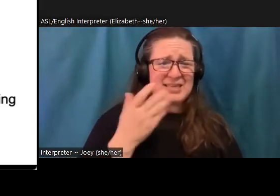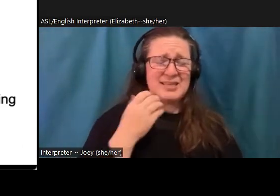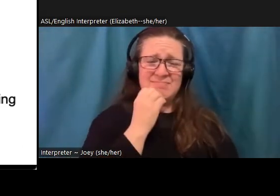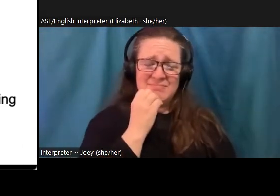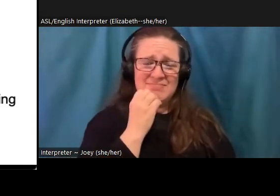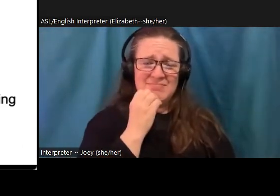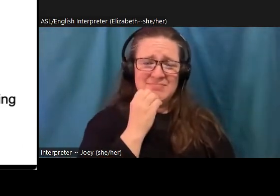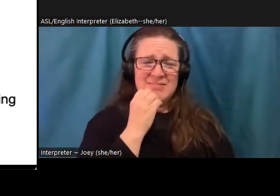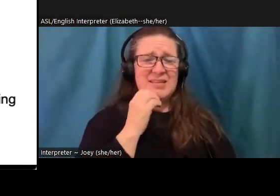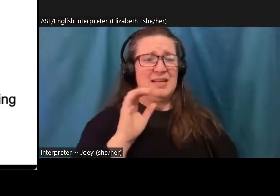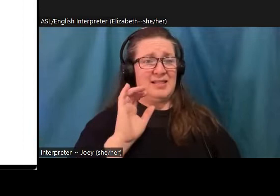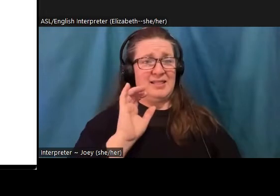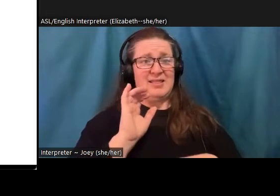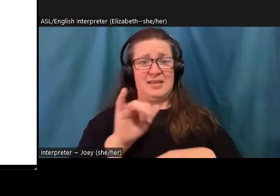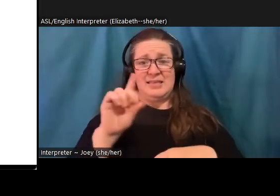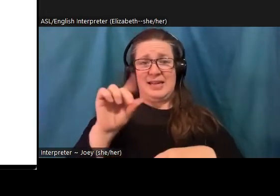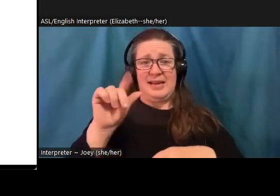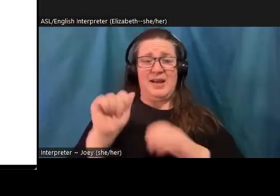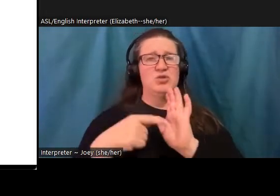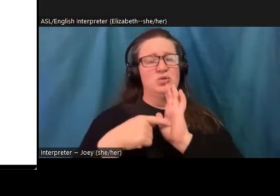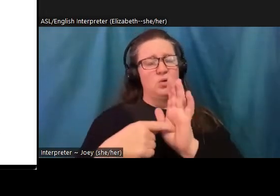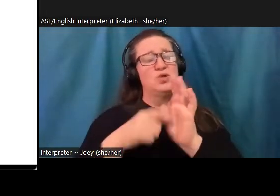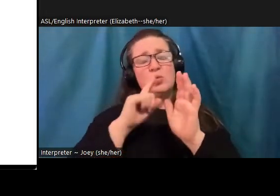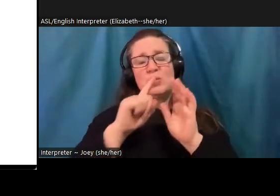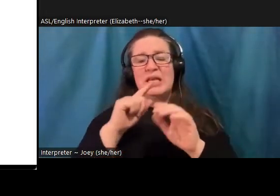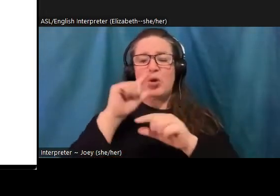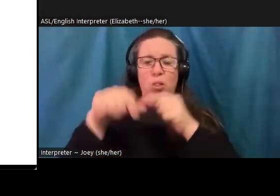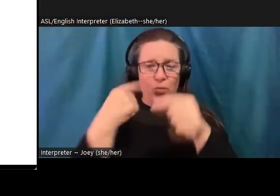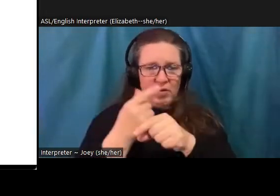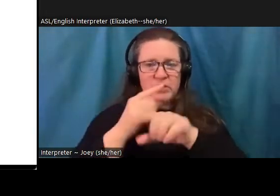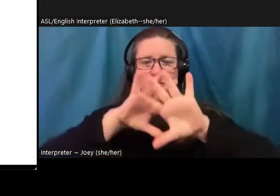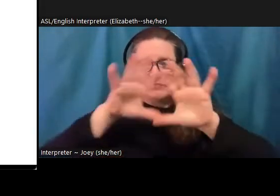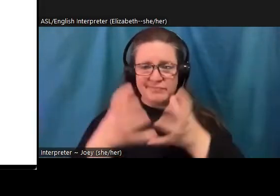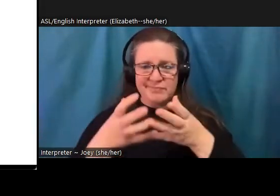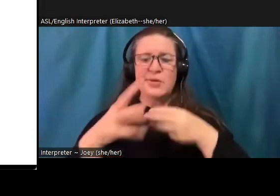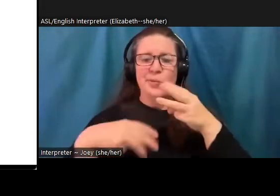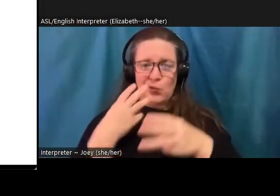a global phenomenon. Last fall, the largest research study Ever